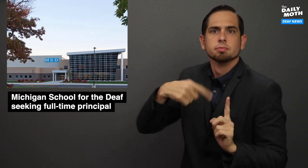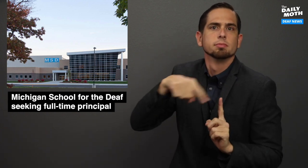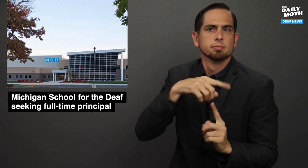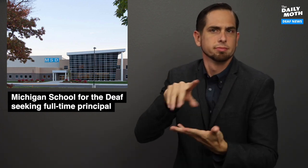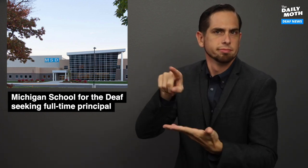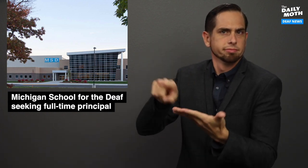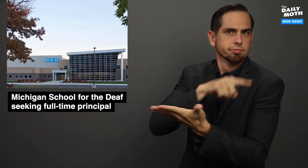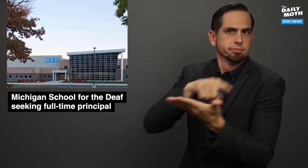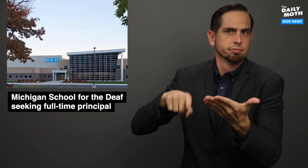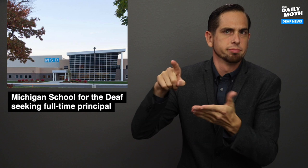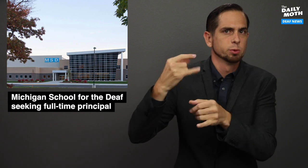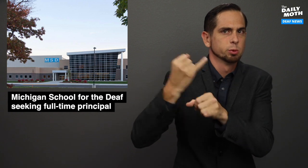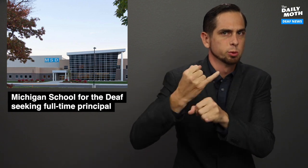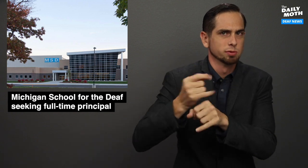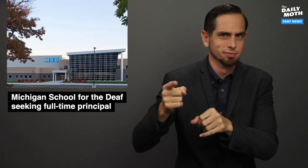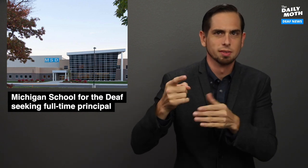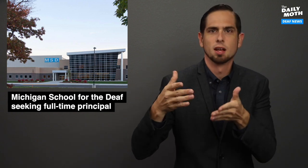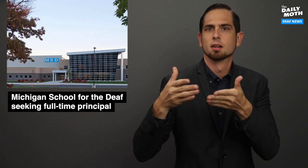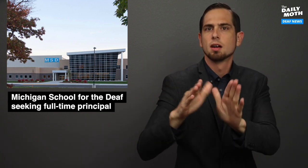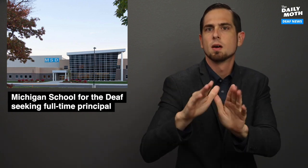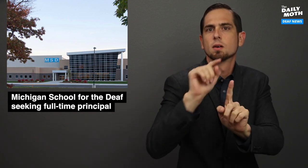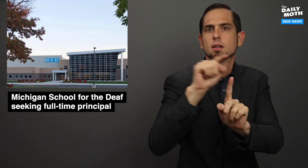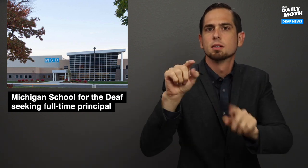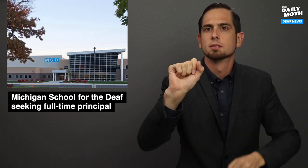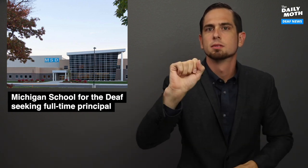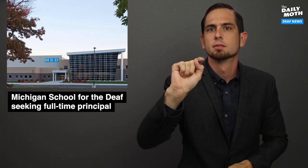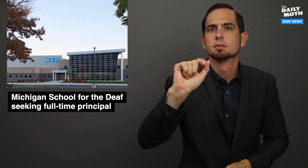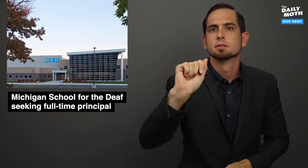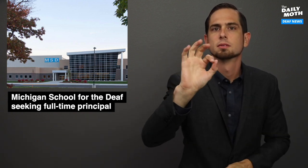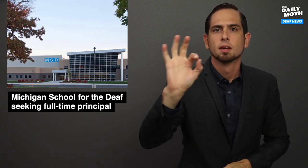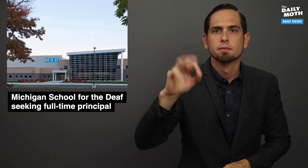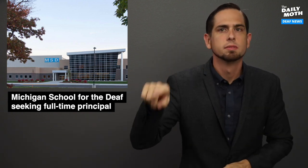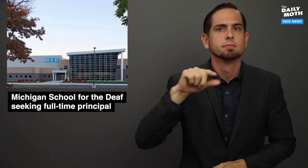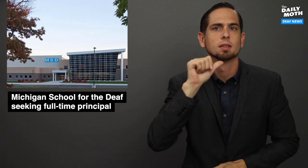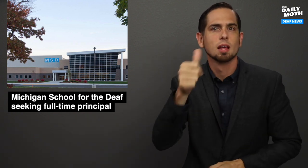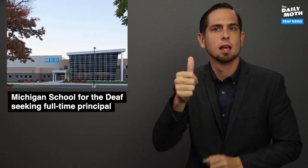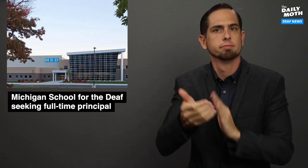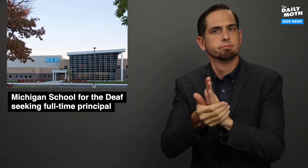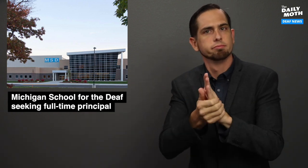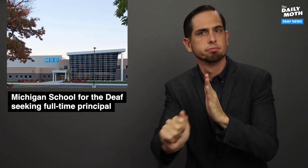to criticize the school for allowing staff who are